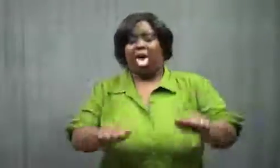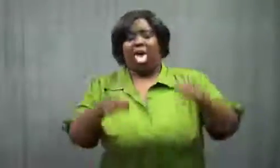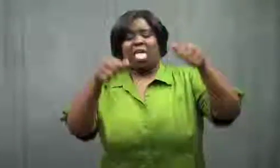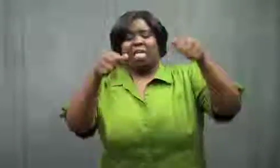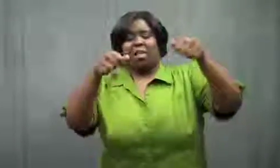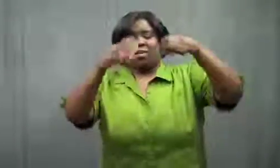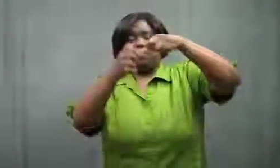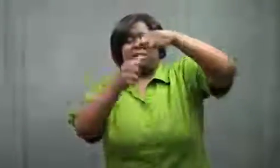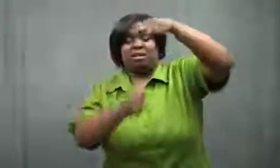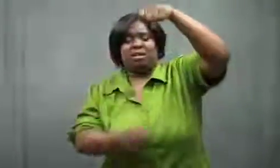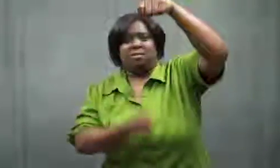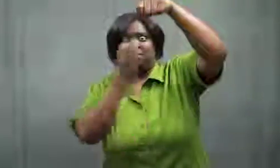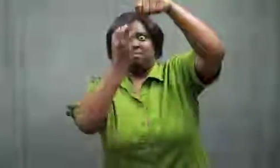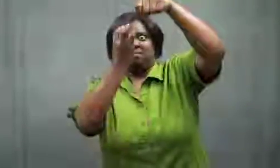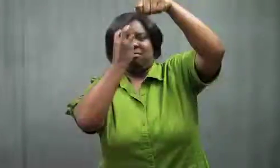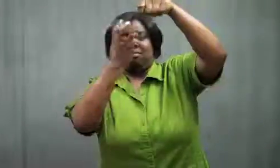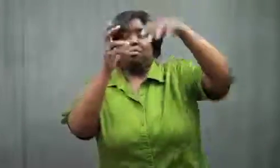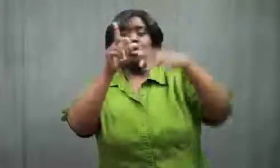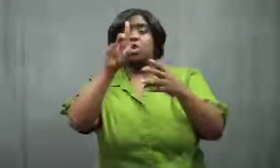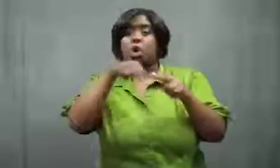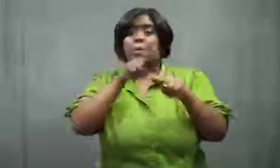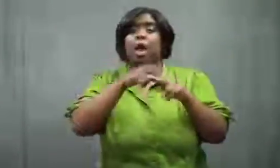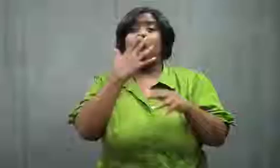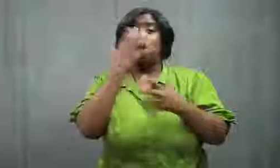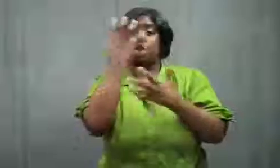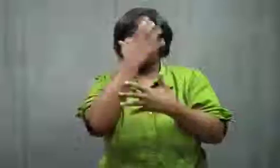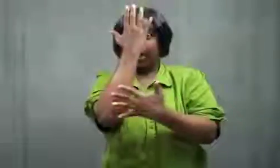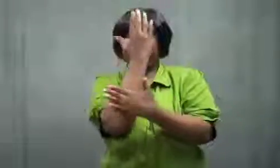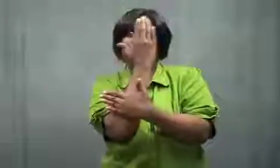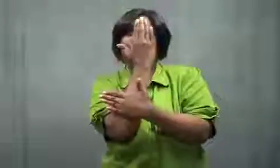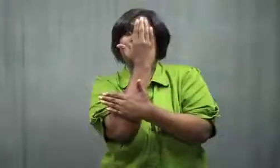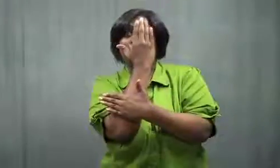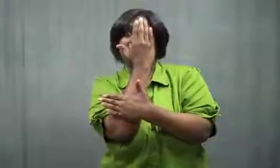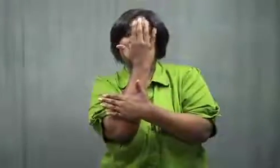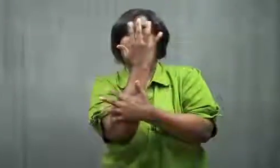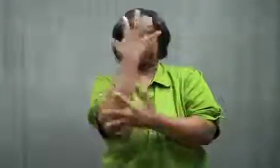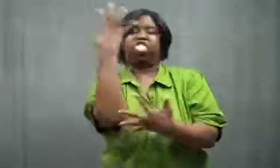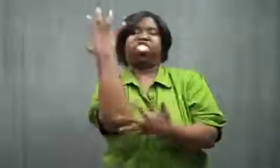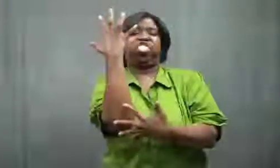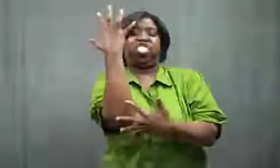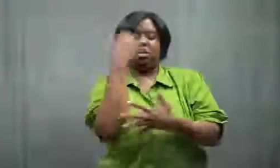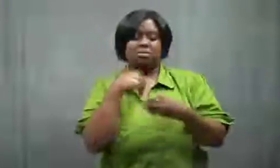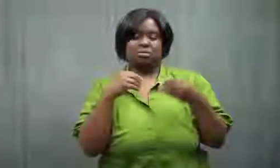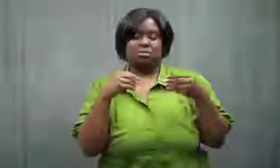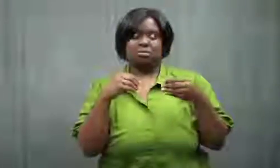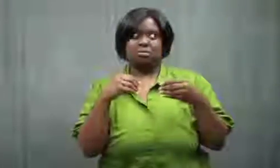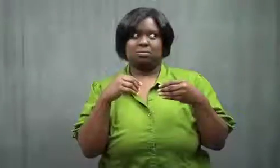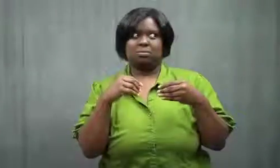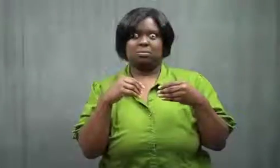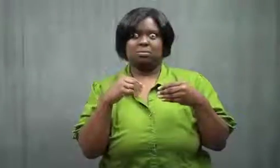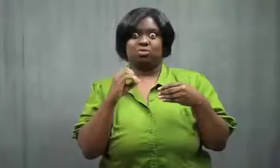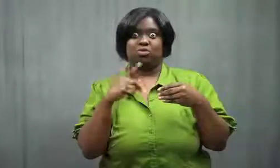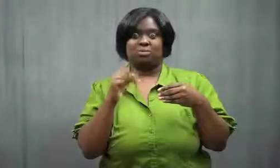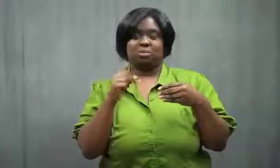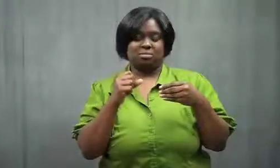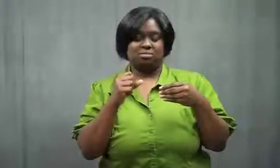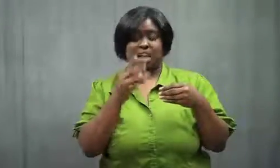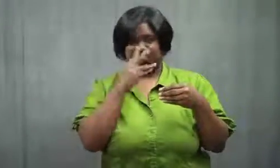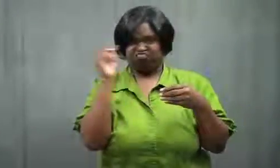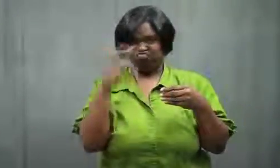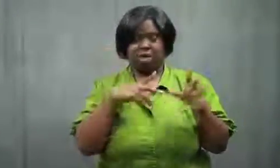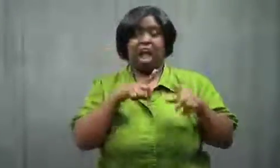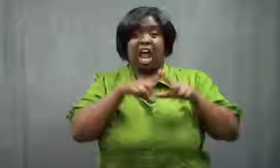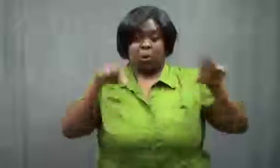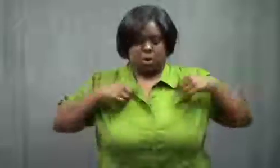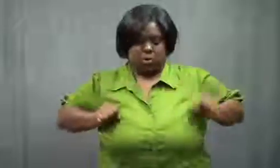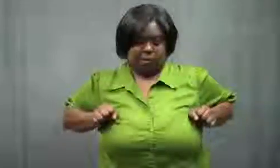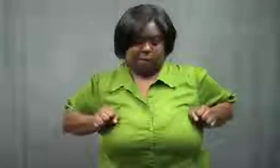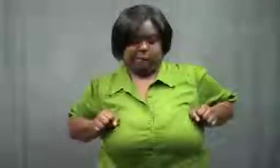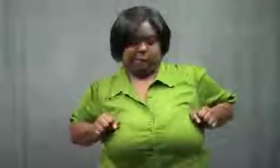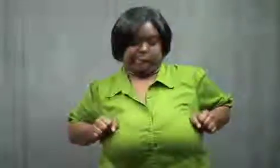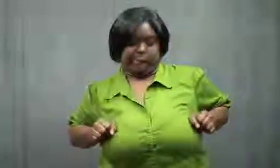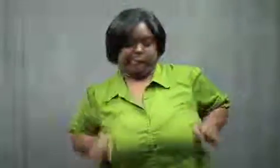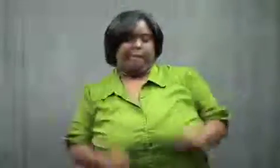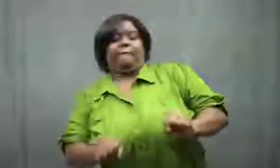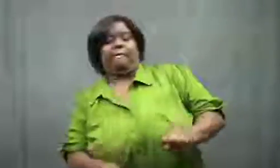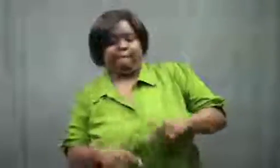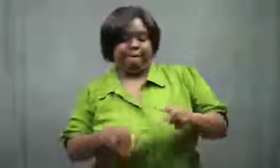Whoa. They were normally a dark color. They now had stretch marks. Oops. So what.